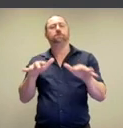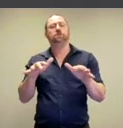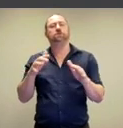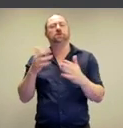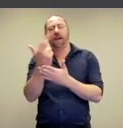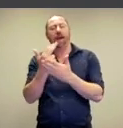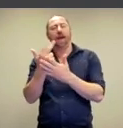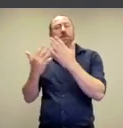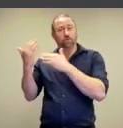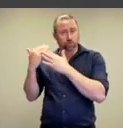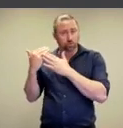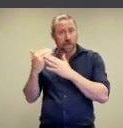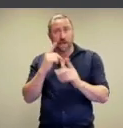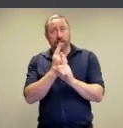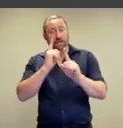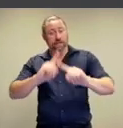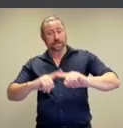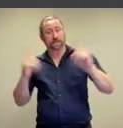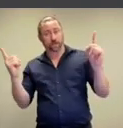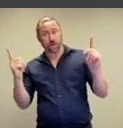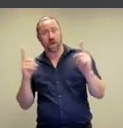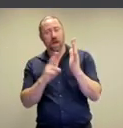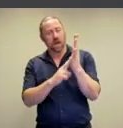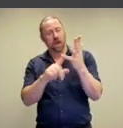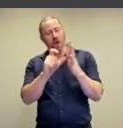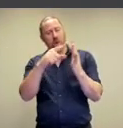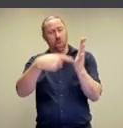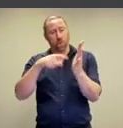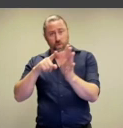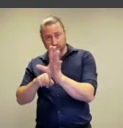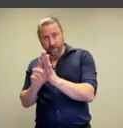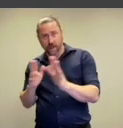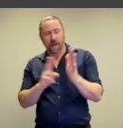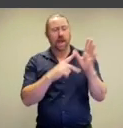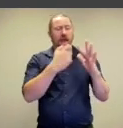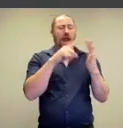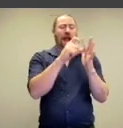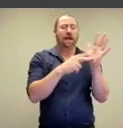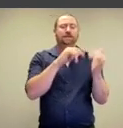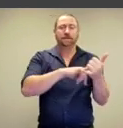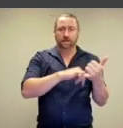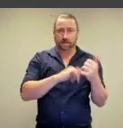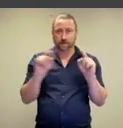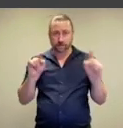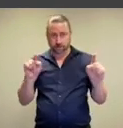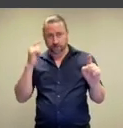Kenneth Clark who argued that the distinction